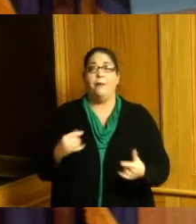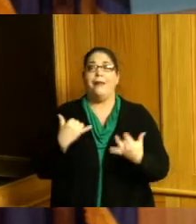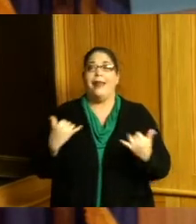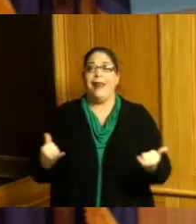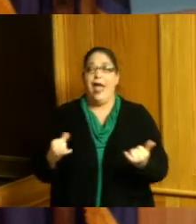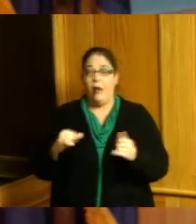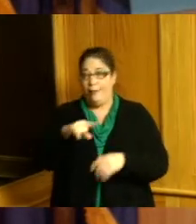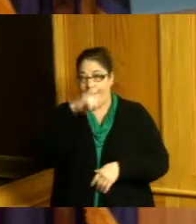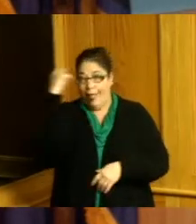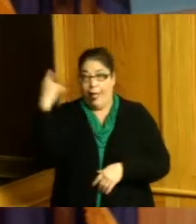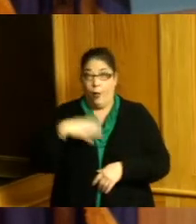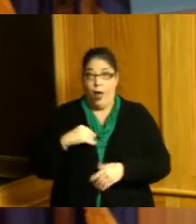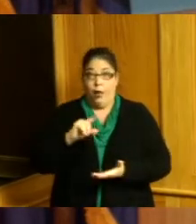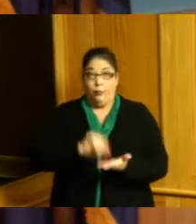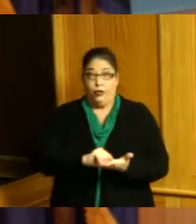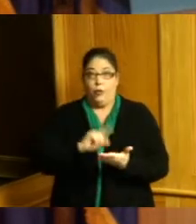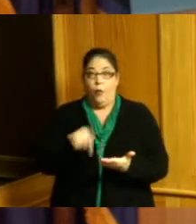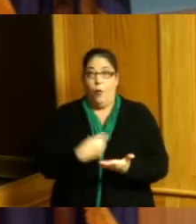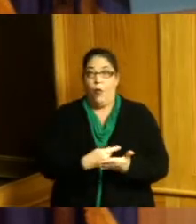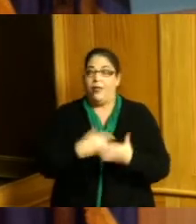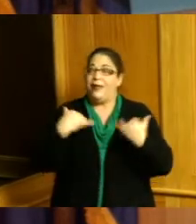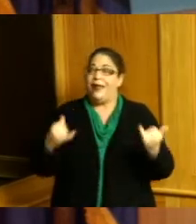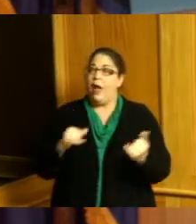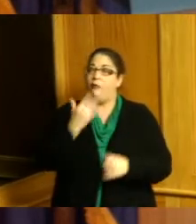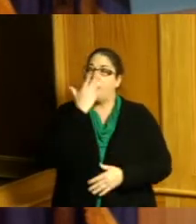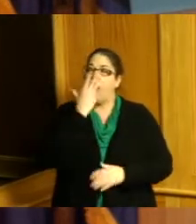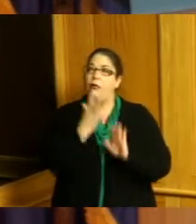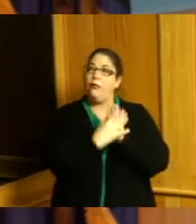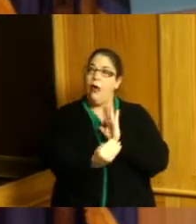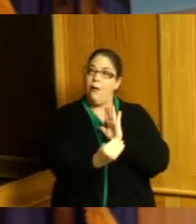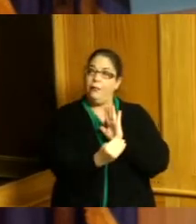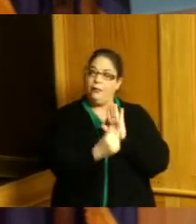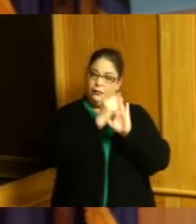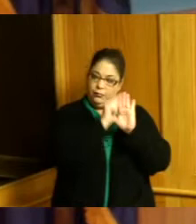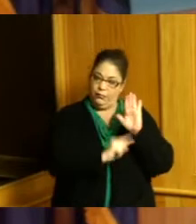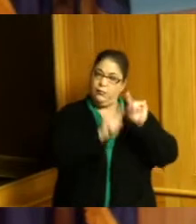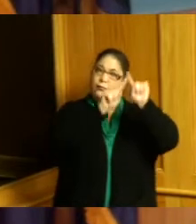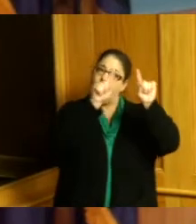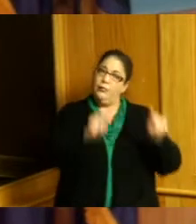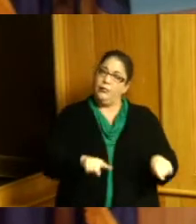and you can also get it online so that you know what what did we do and what did my staff do